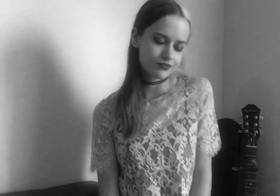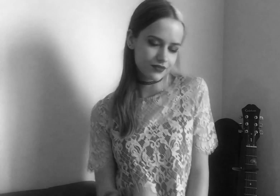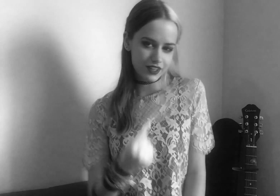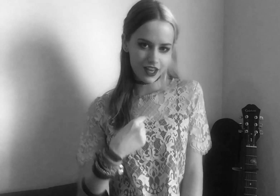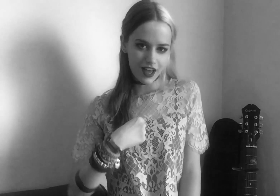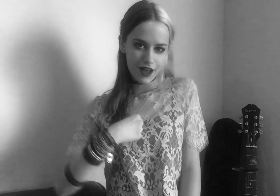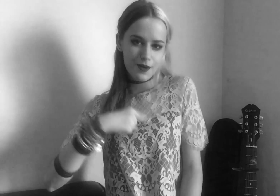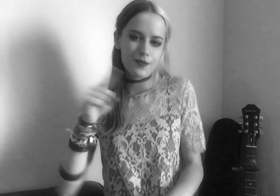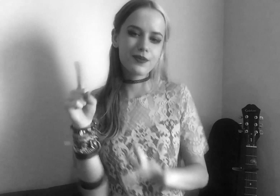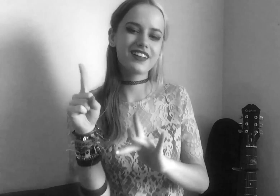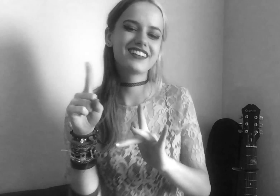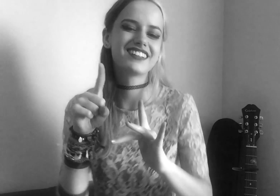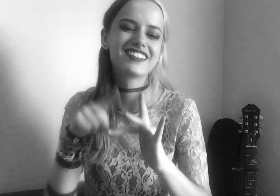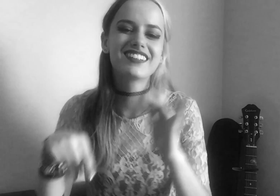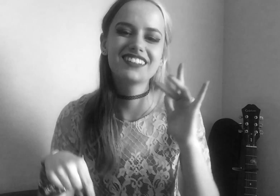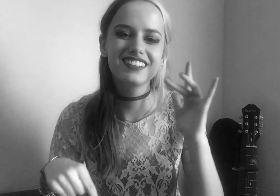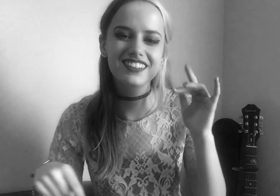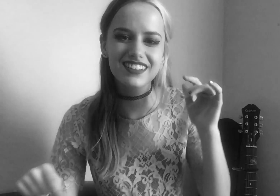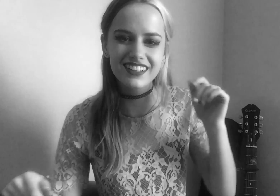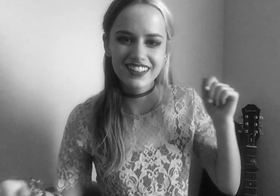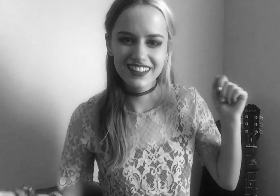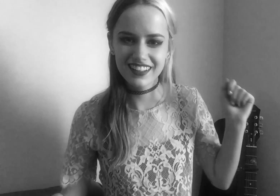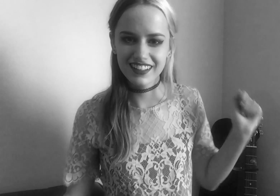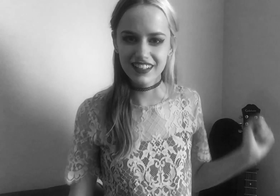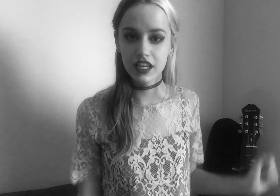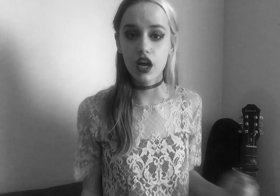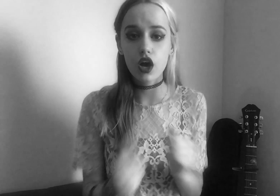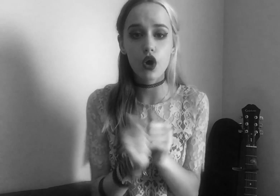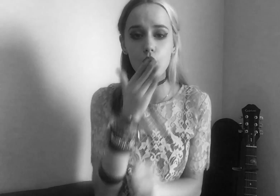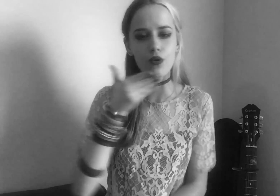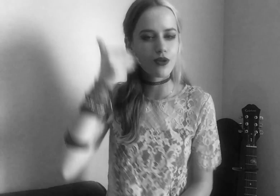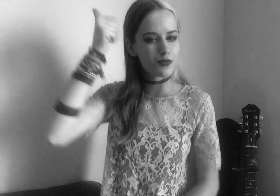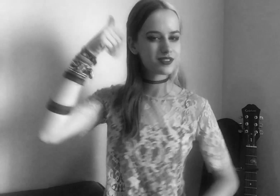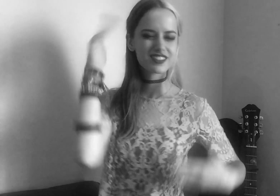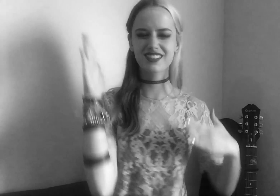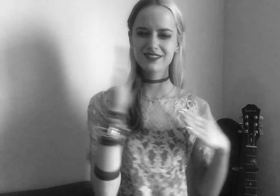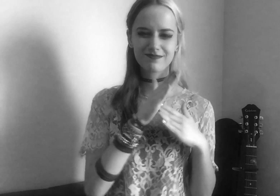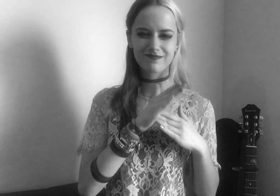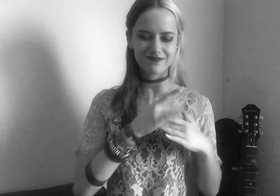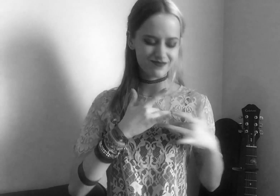I'm playing hooky - with the best of the best,